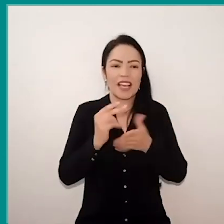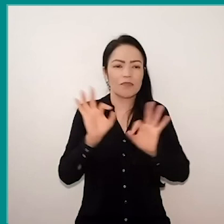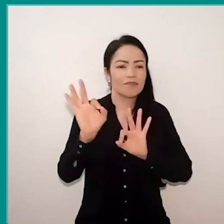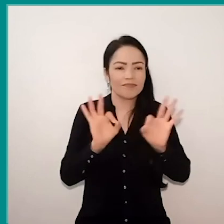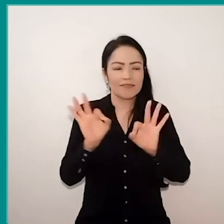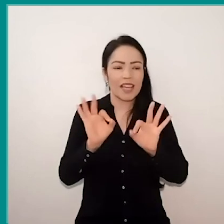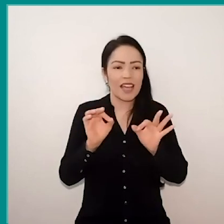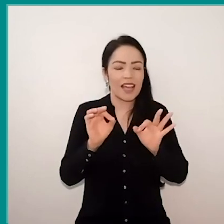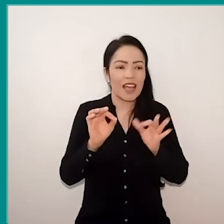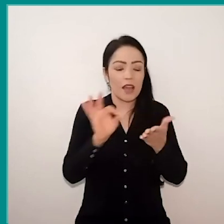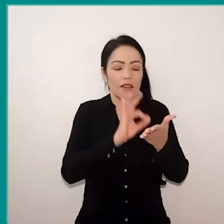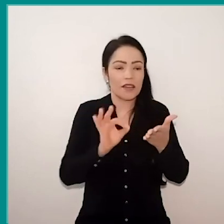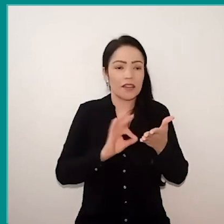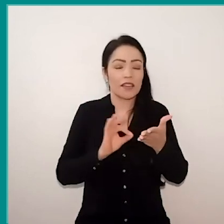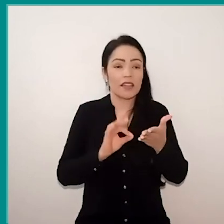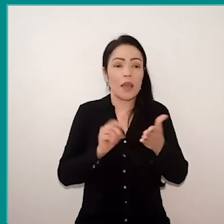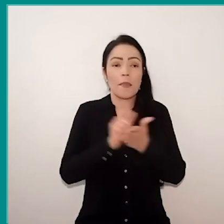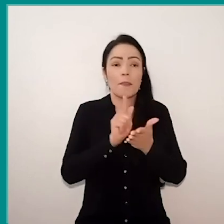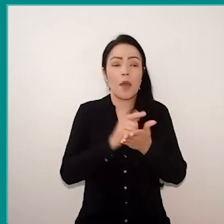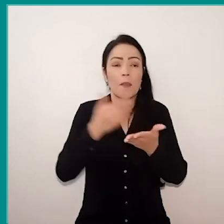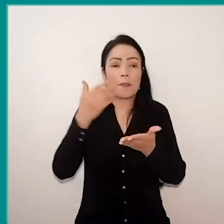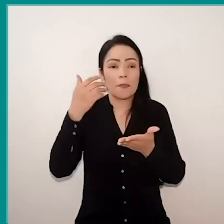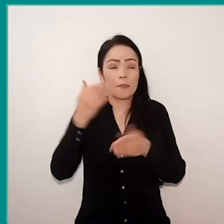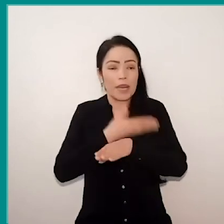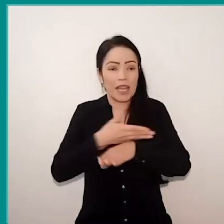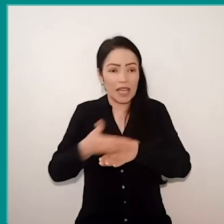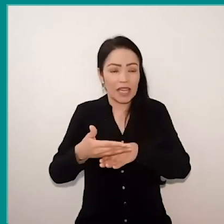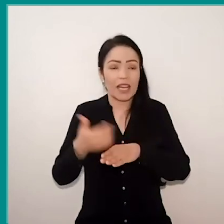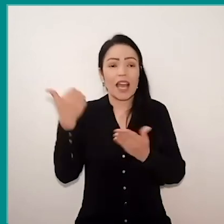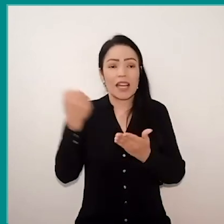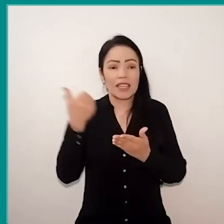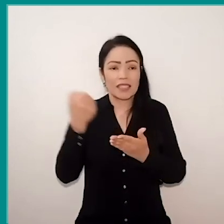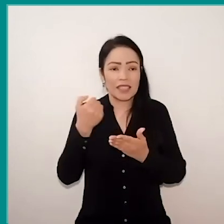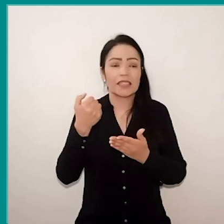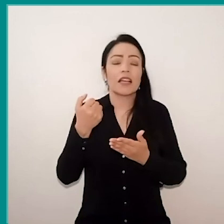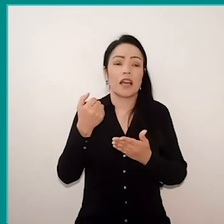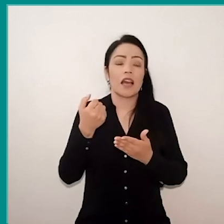and I use black pen, heavy tip pen to make my drawings.